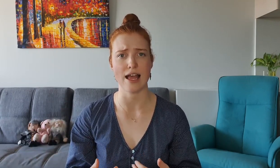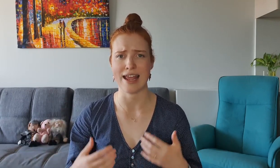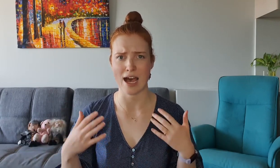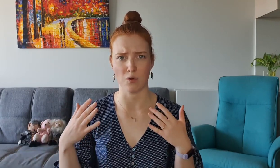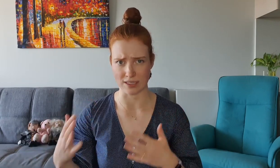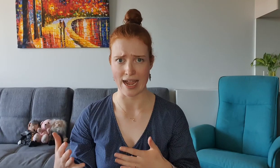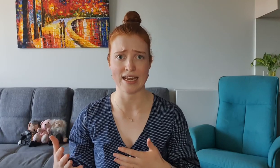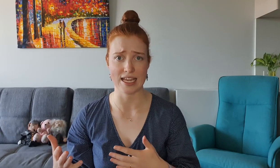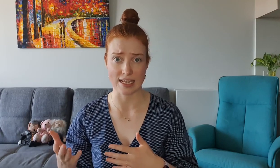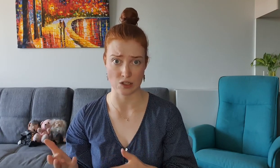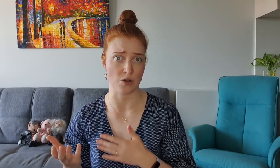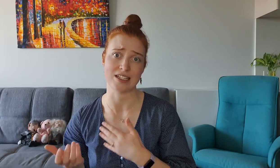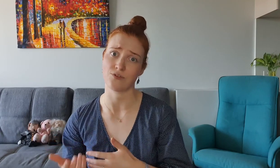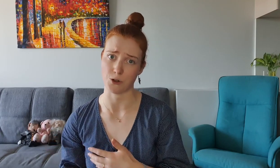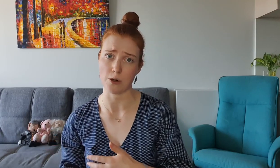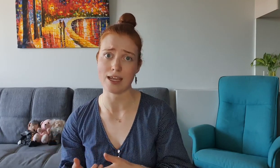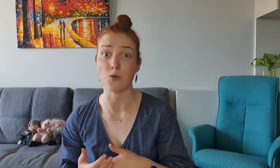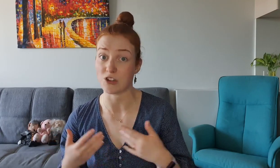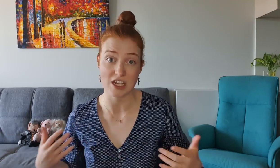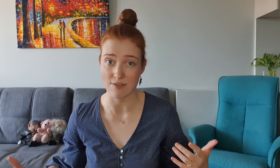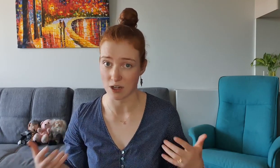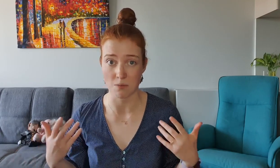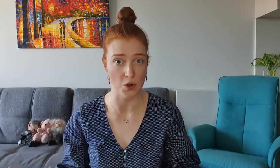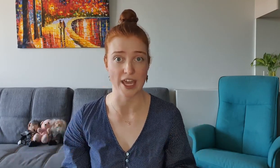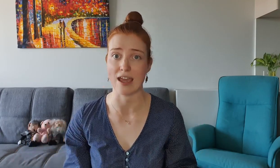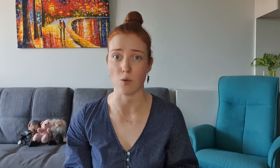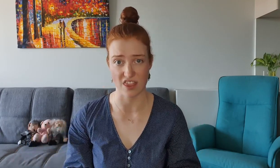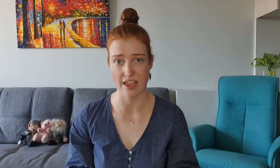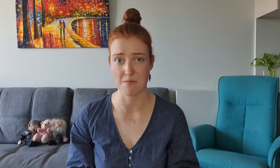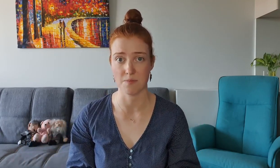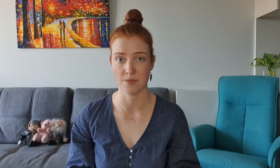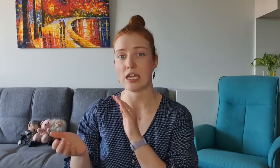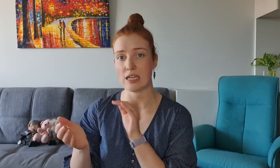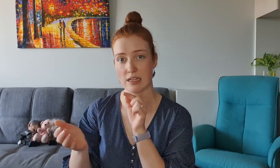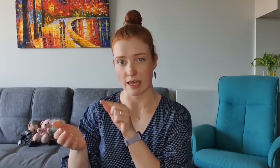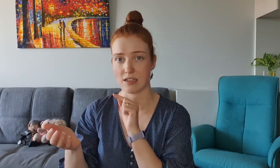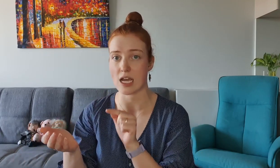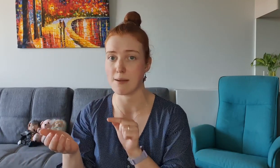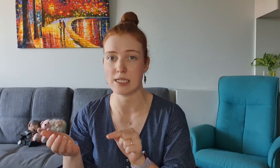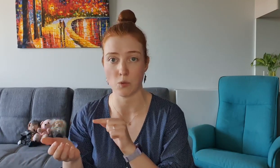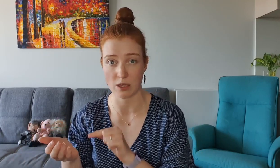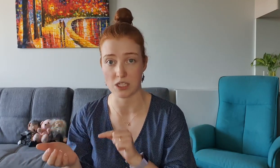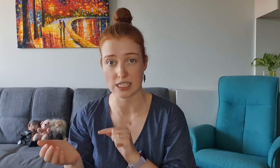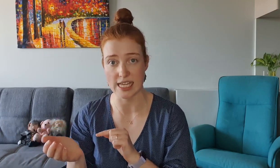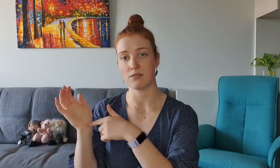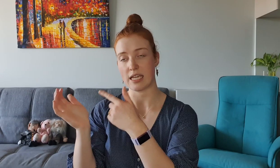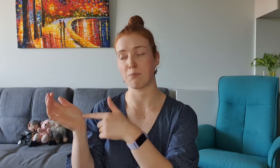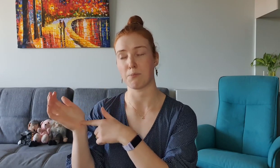and how reliant he is on his phone in order to even communicate with them He, like, types in what he wants to say